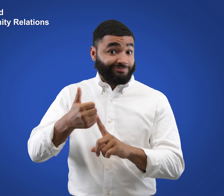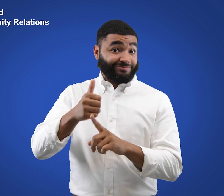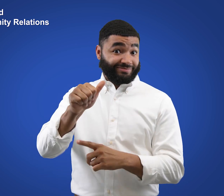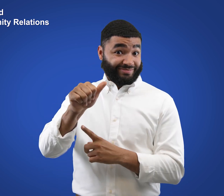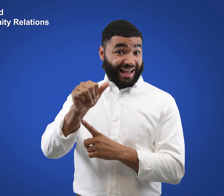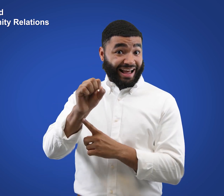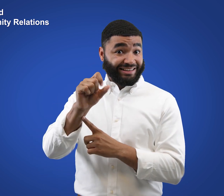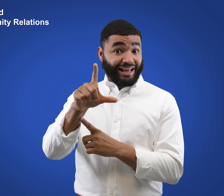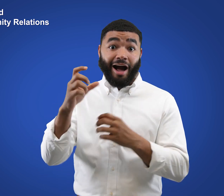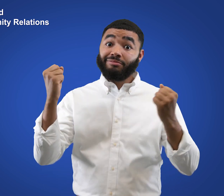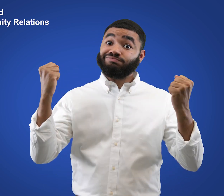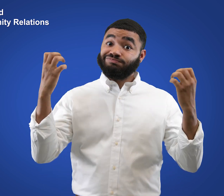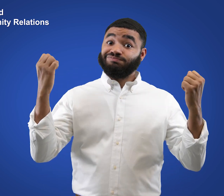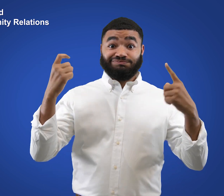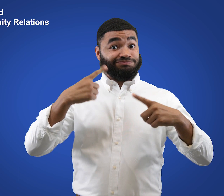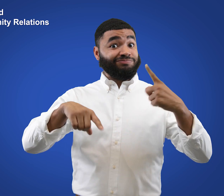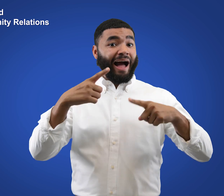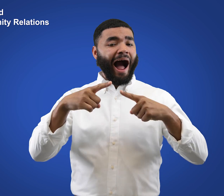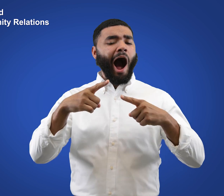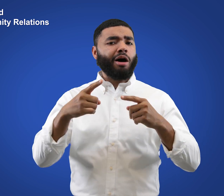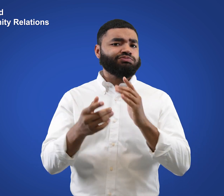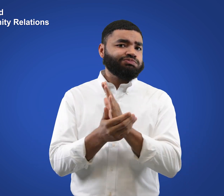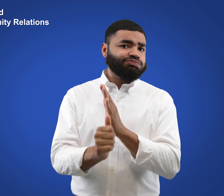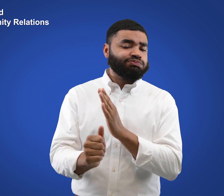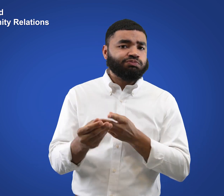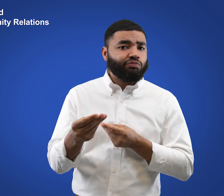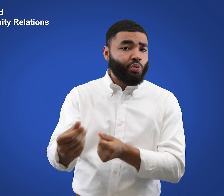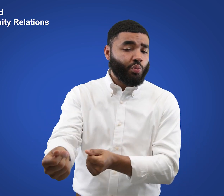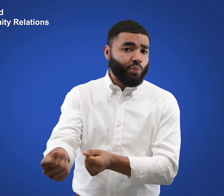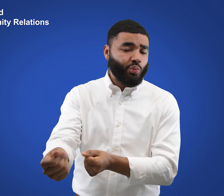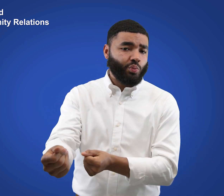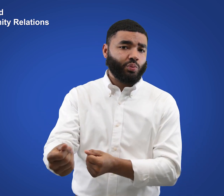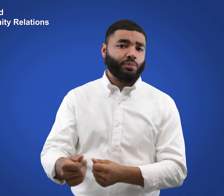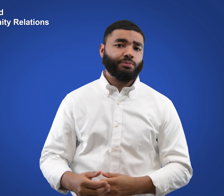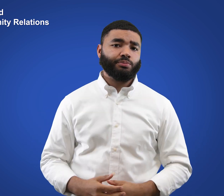Effectively and fluently communicate in ASL.